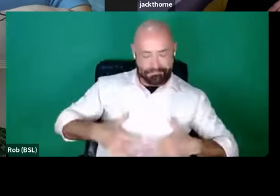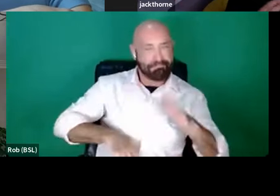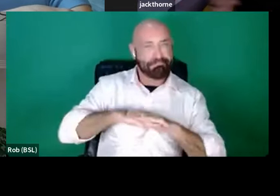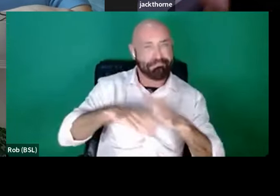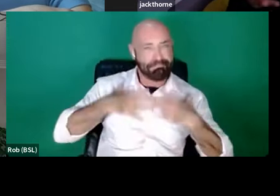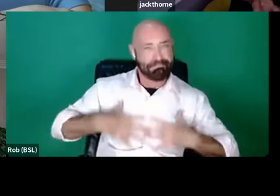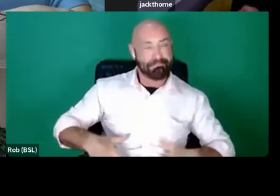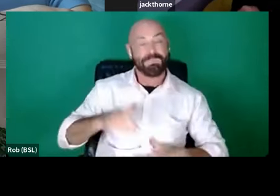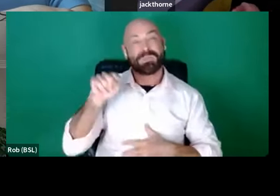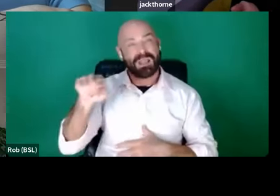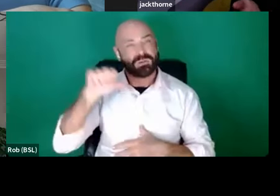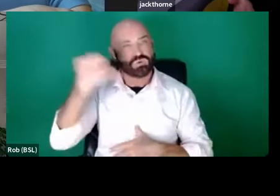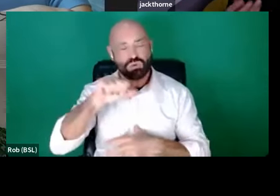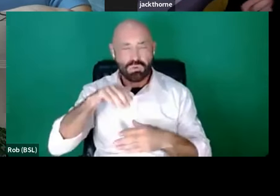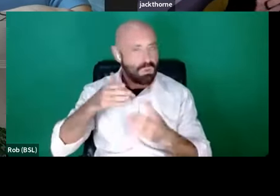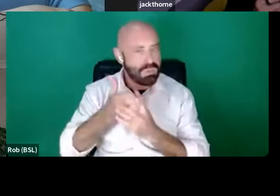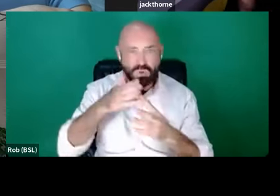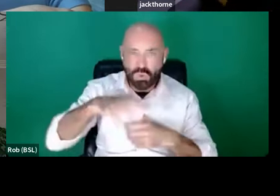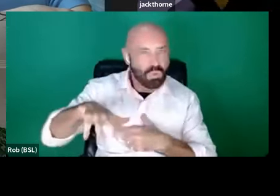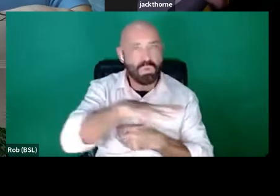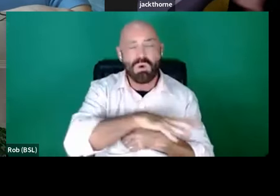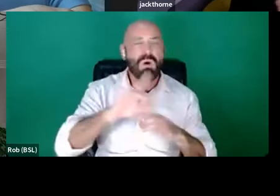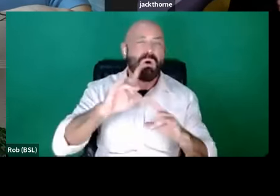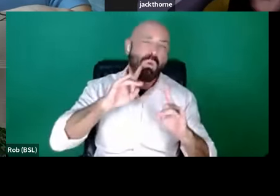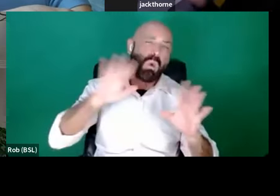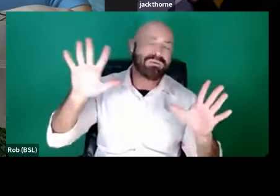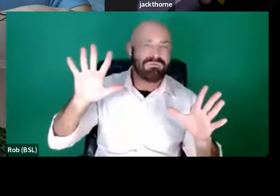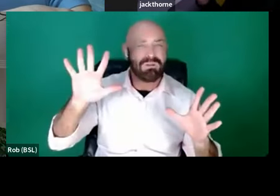so that we've got these wonderful stars at the end of it but we've also got writers,